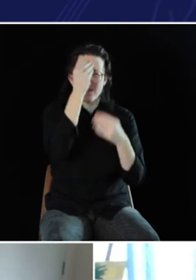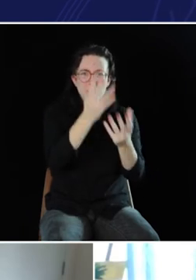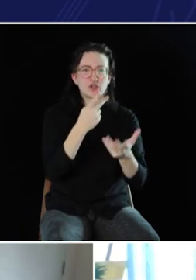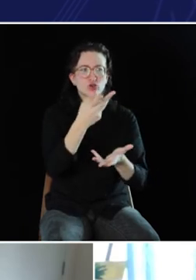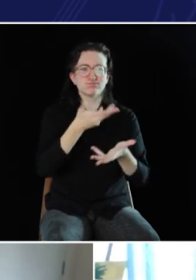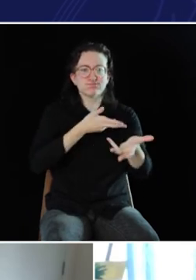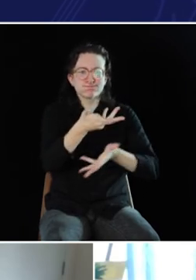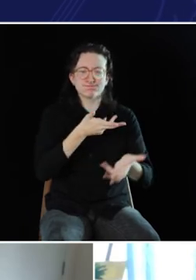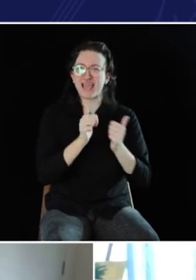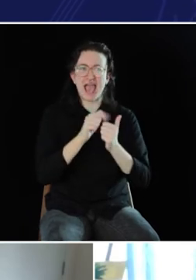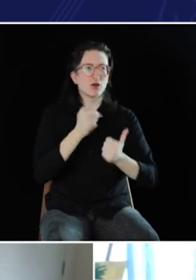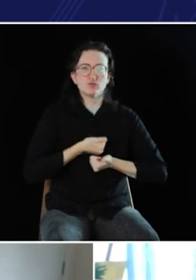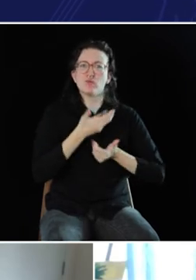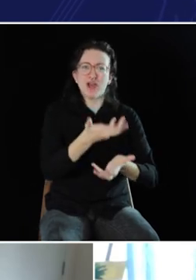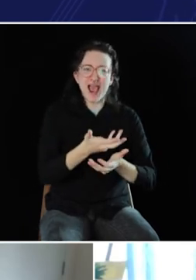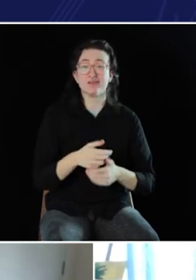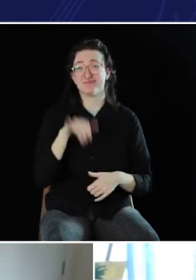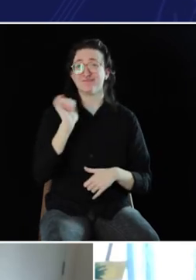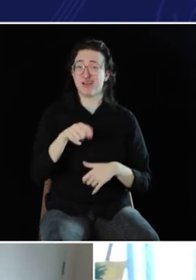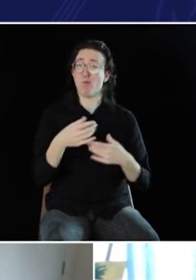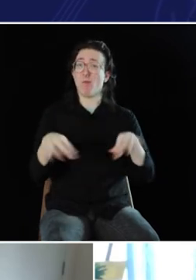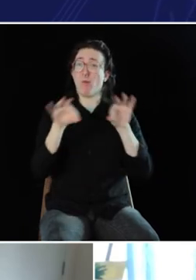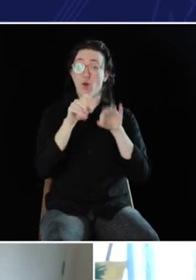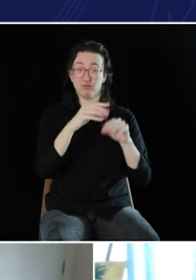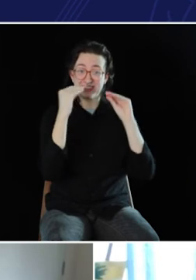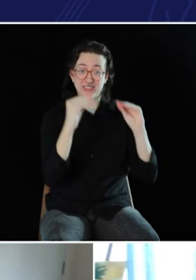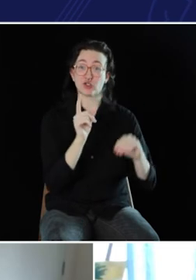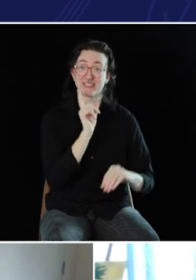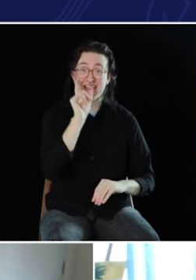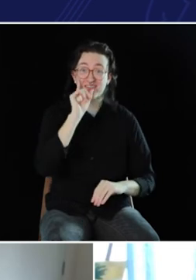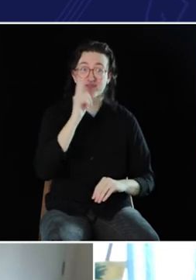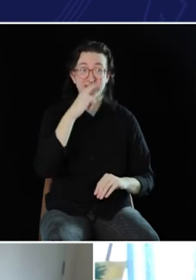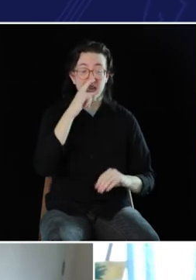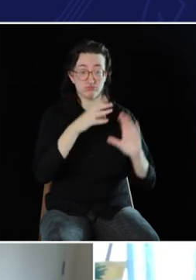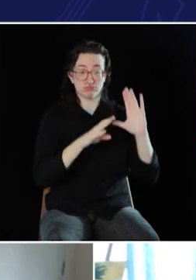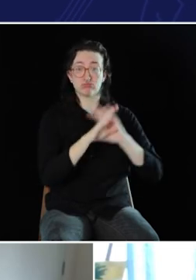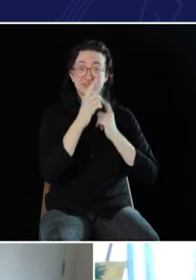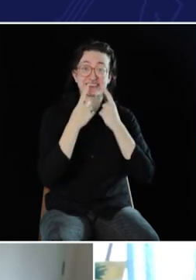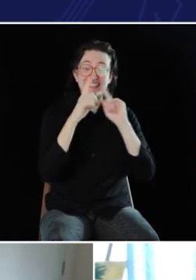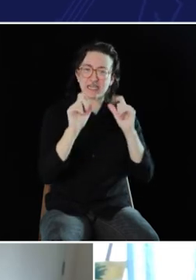And to really teach a Deaf kid to succeed, they need to have a lot of friends;